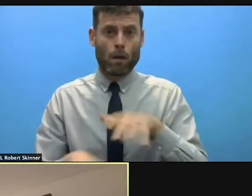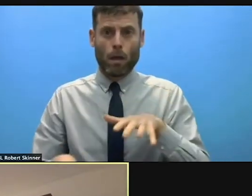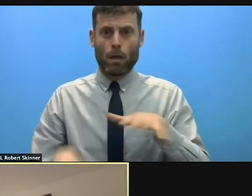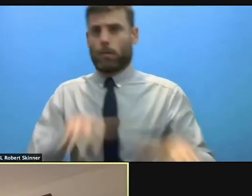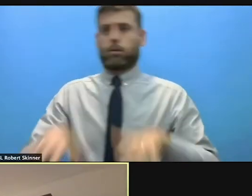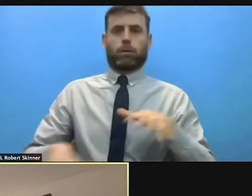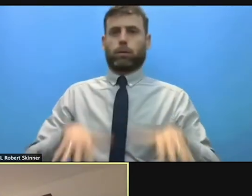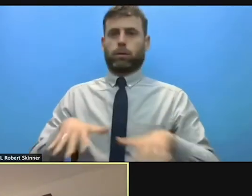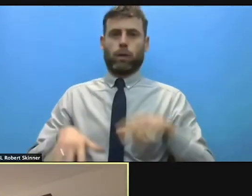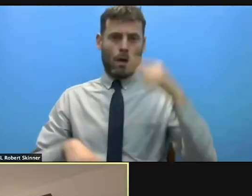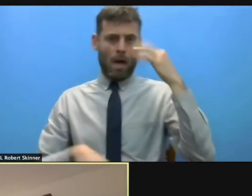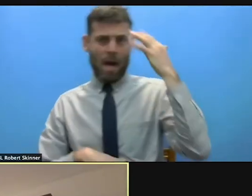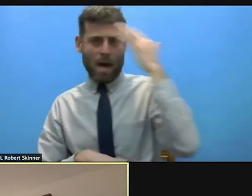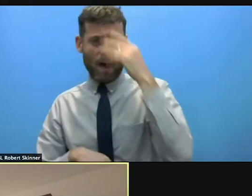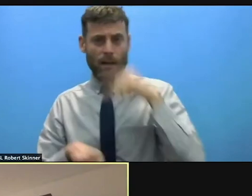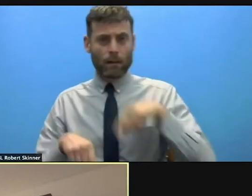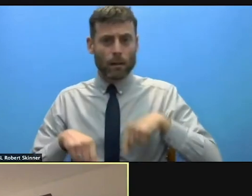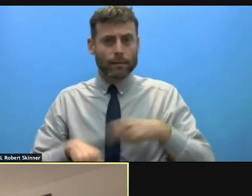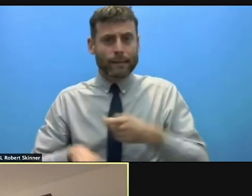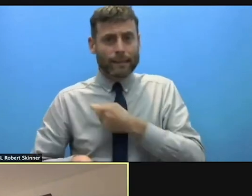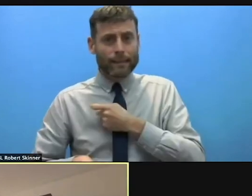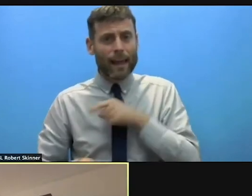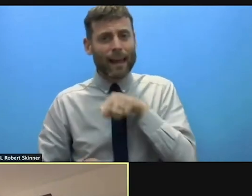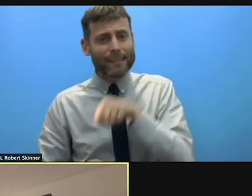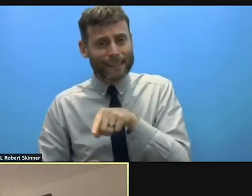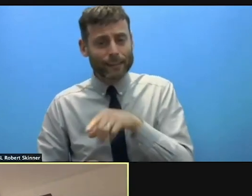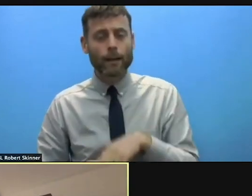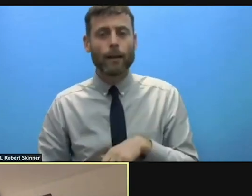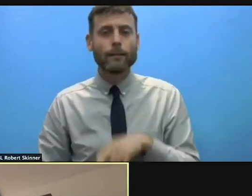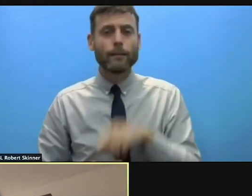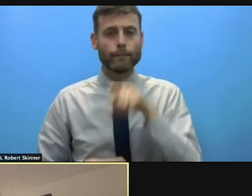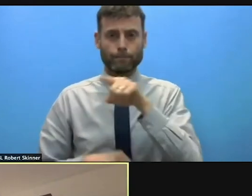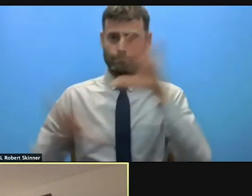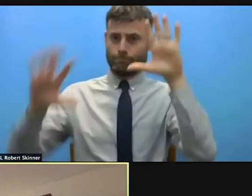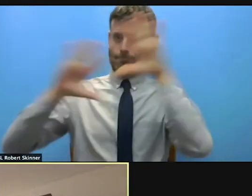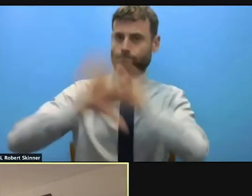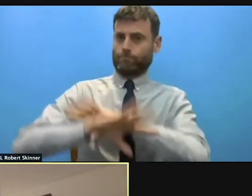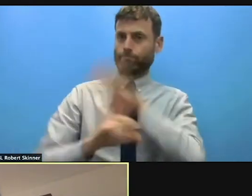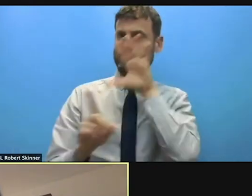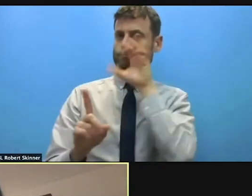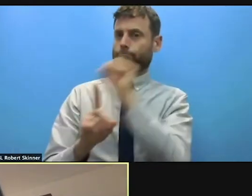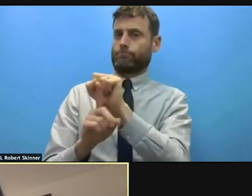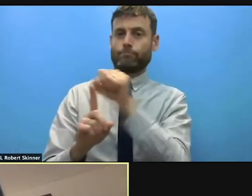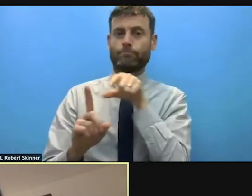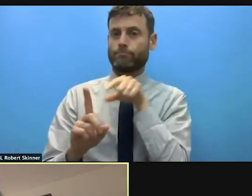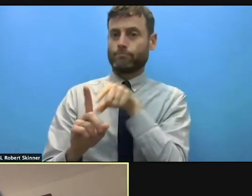and we should not forget about them. Usually it's the invisible scars, as my minister calls it.